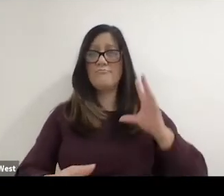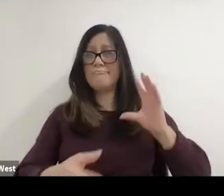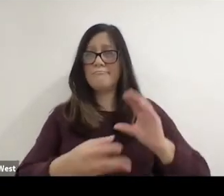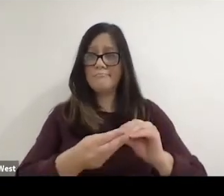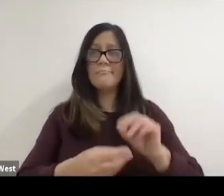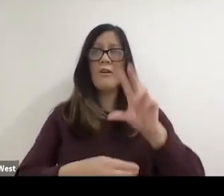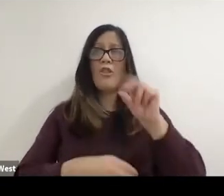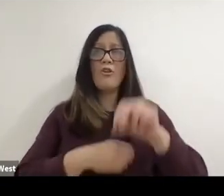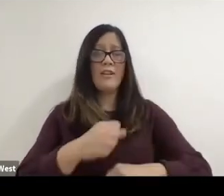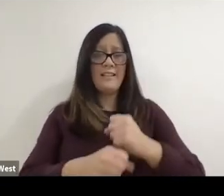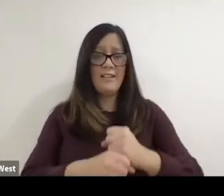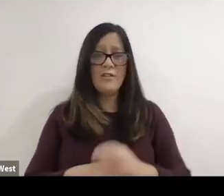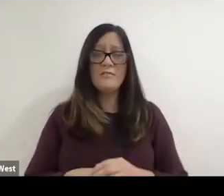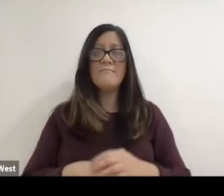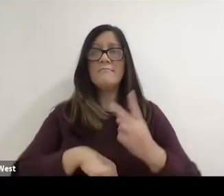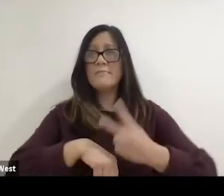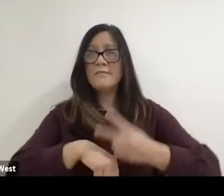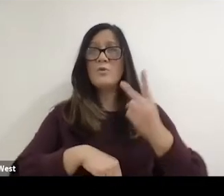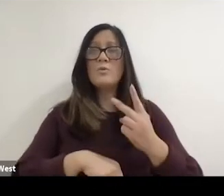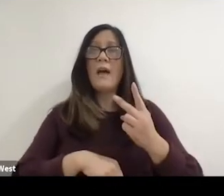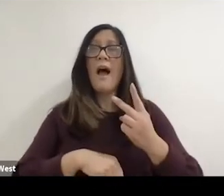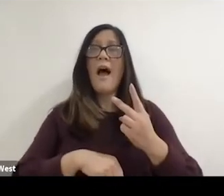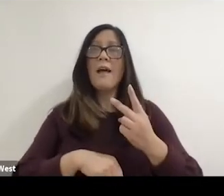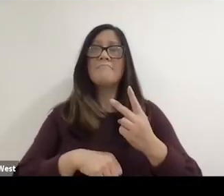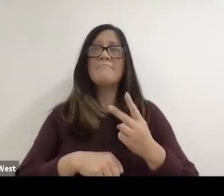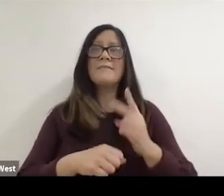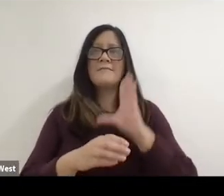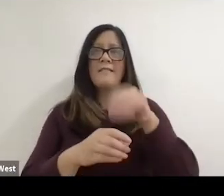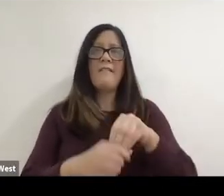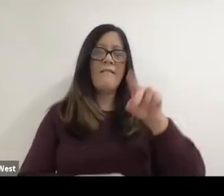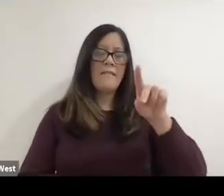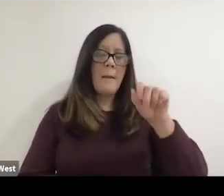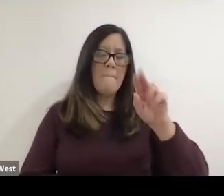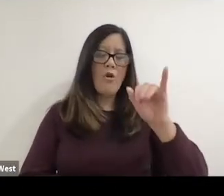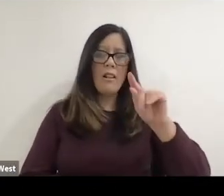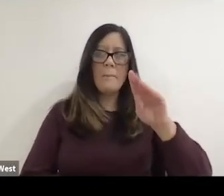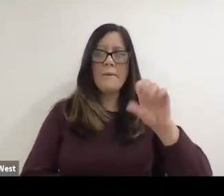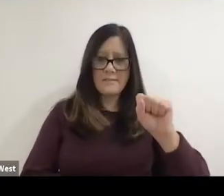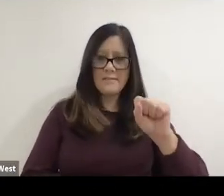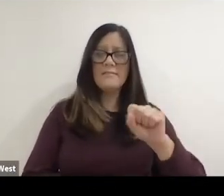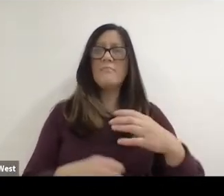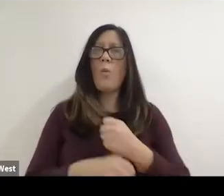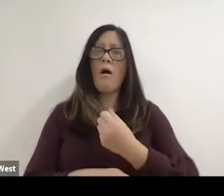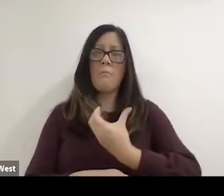30 years and a two time Paralympian and medalist doctor, Forber- Pratt is also nationally